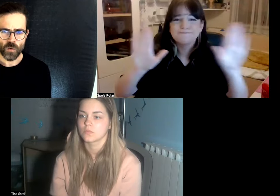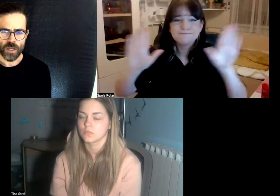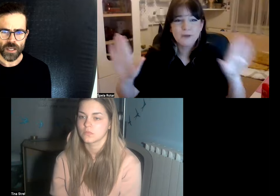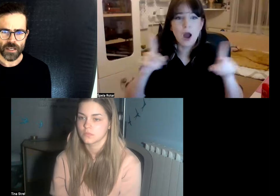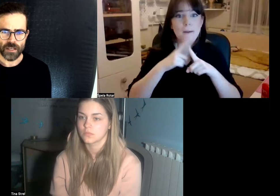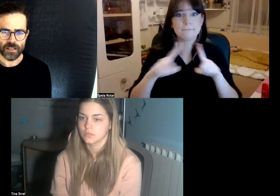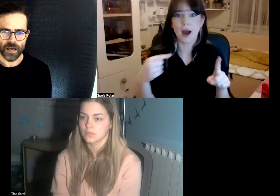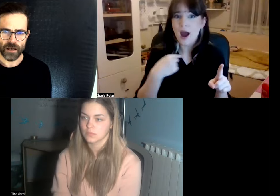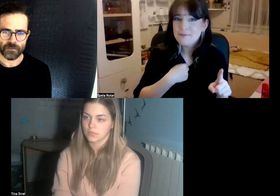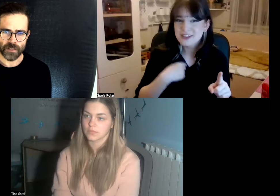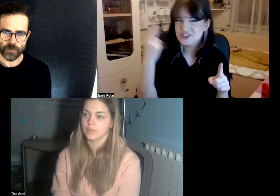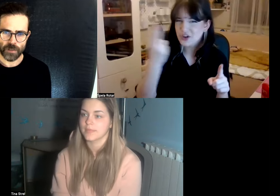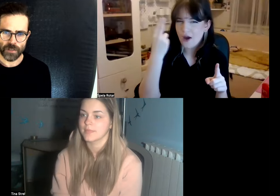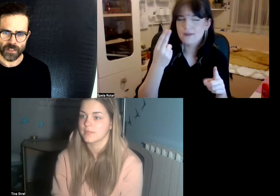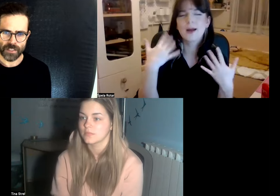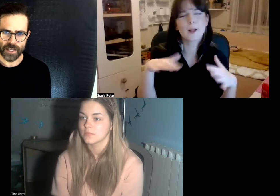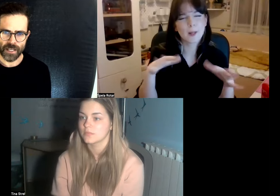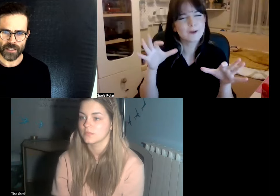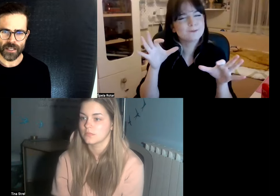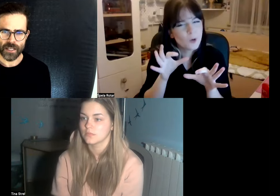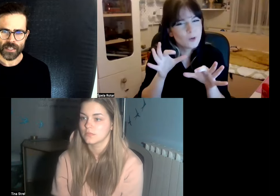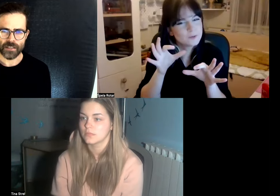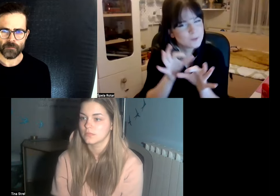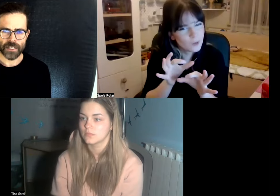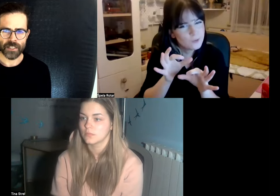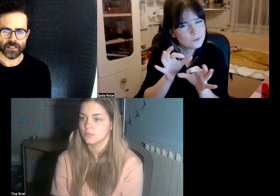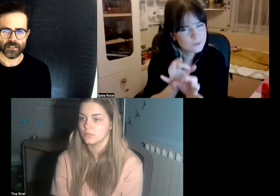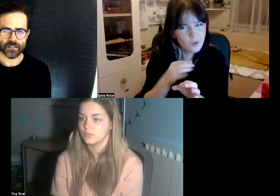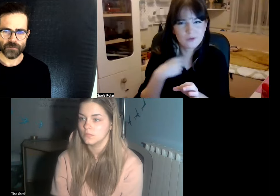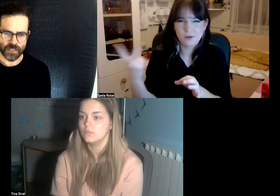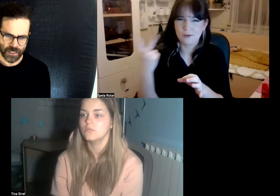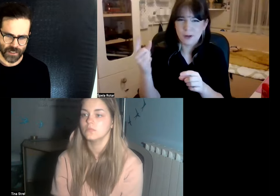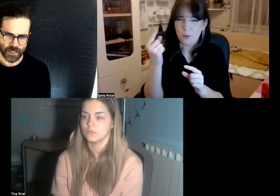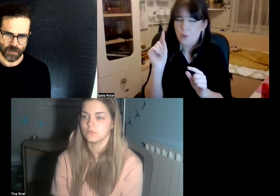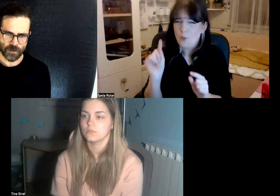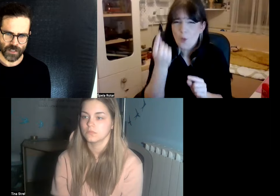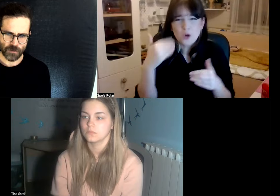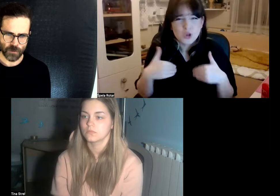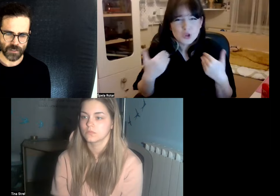we have experienced that there are many differences across countries